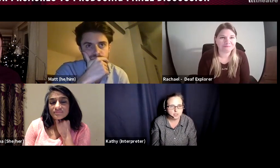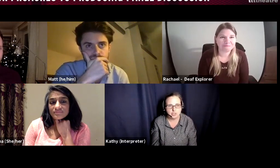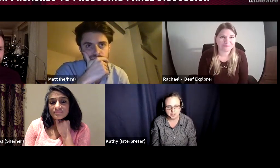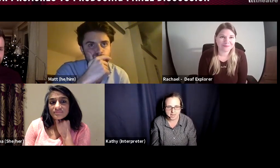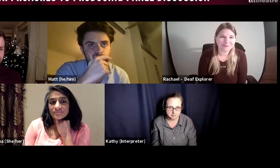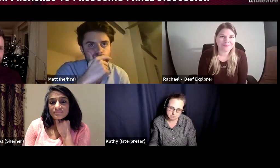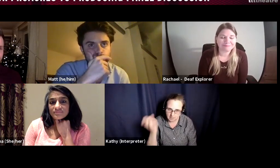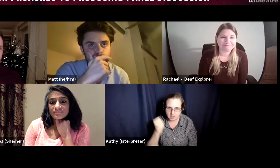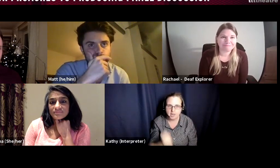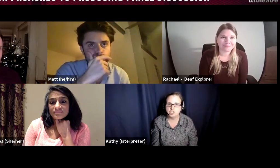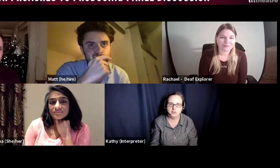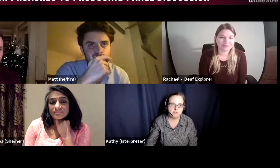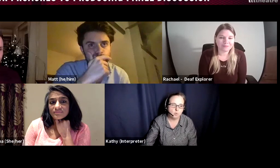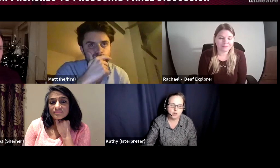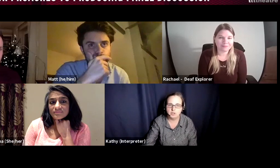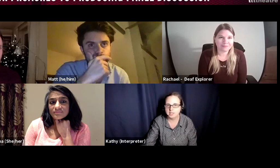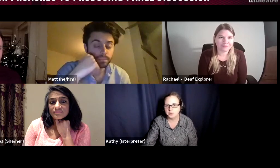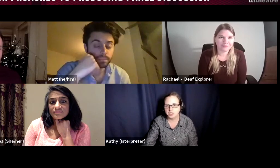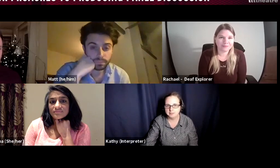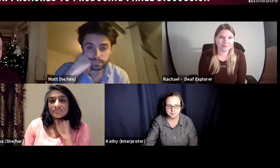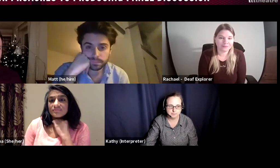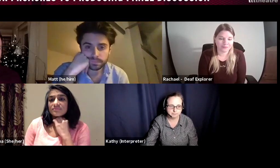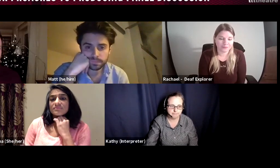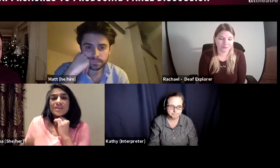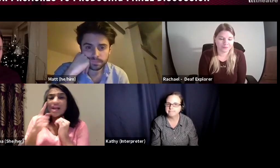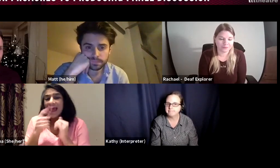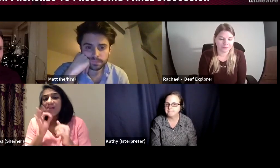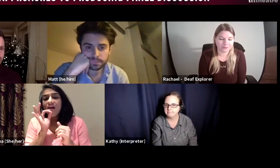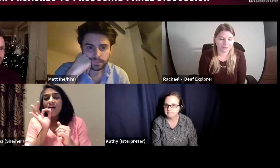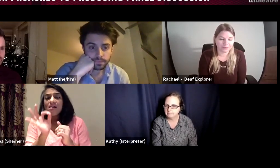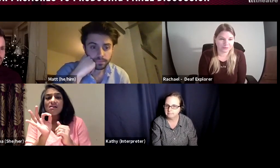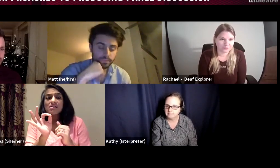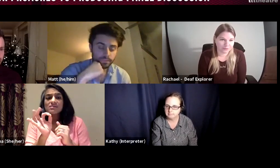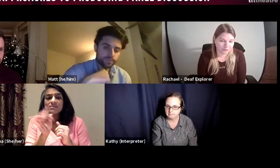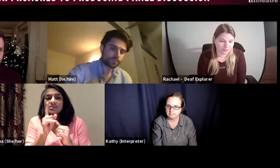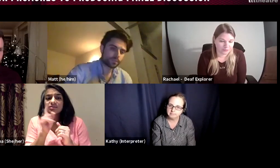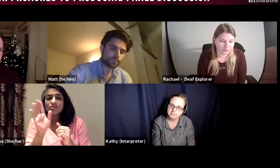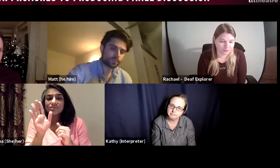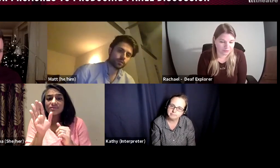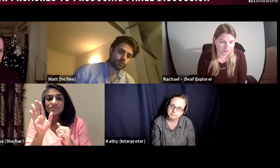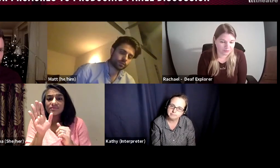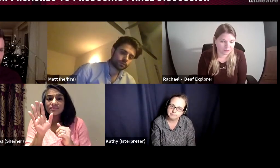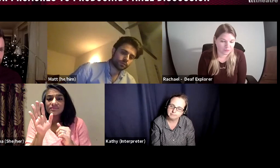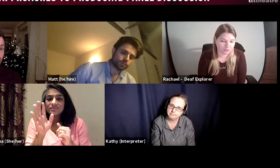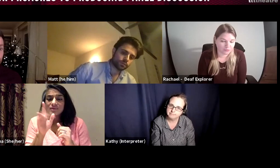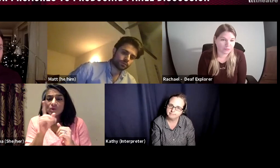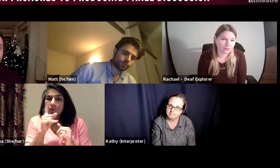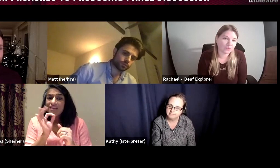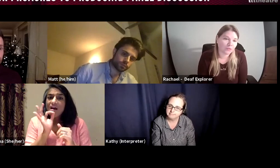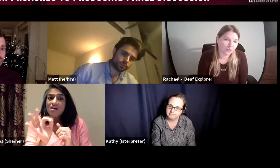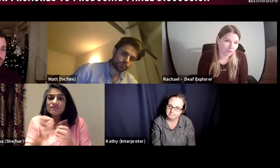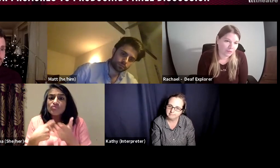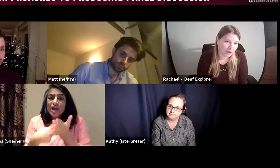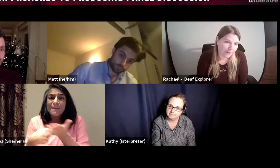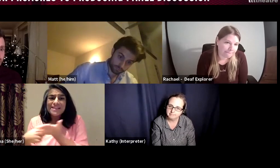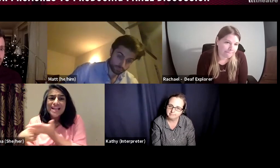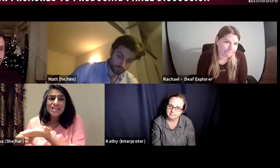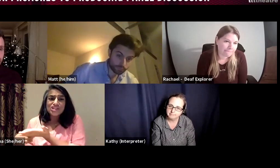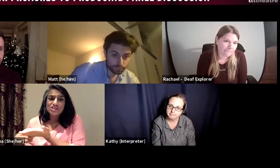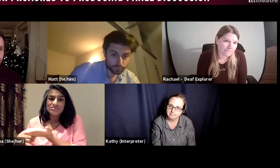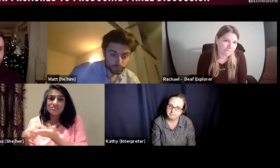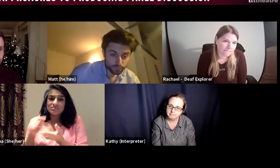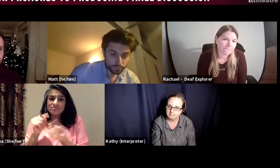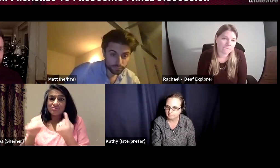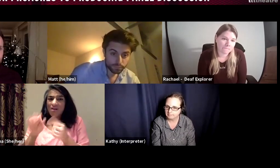you can achieve what you would like to achieve. DEEPA: Could - you can ask for recommendations.